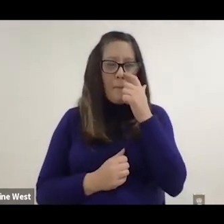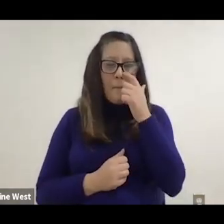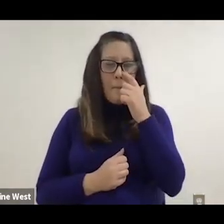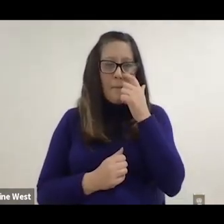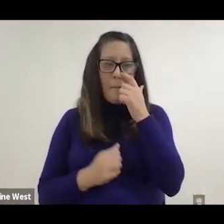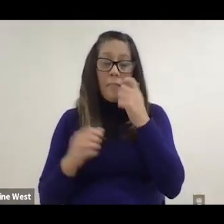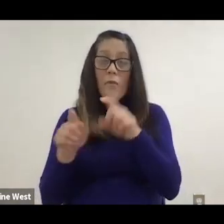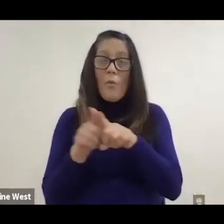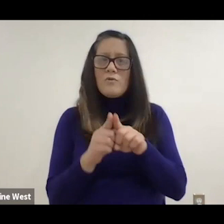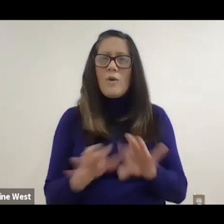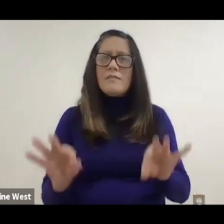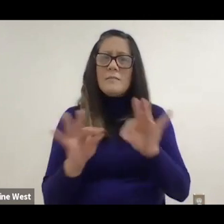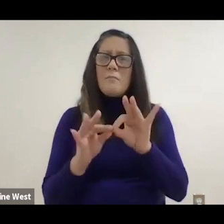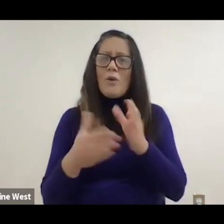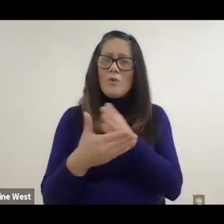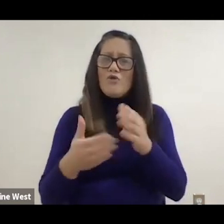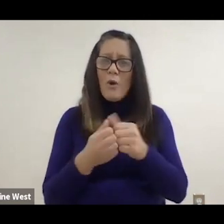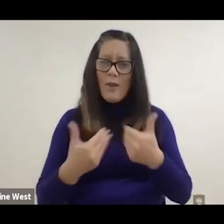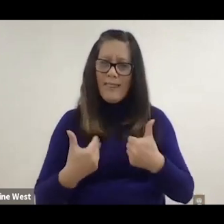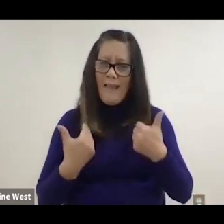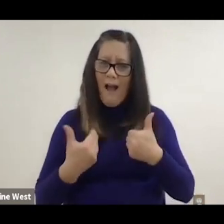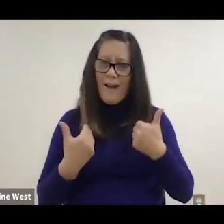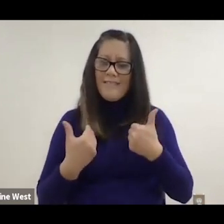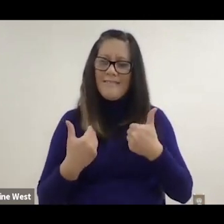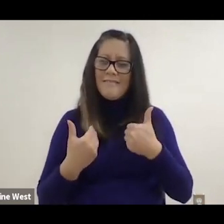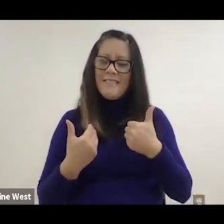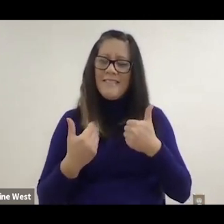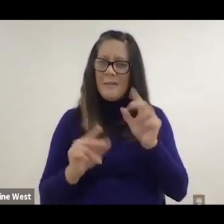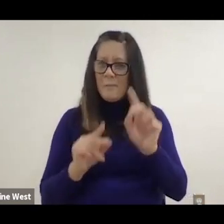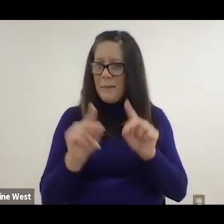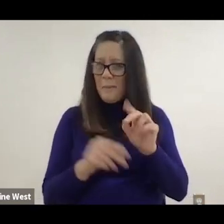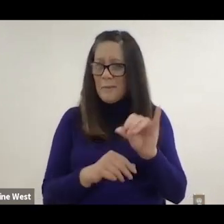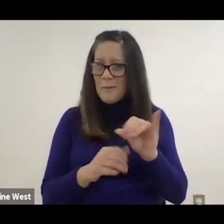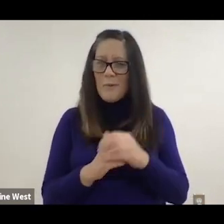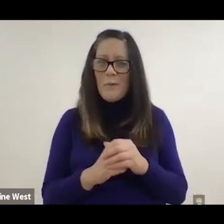the importance of sharing with young people. I like this particular story because